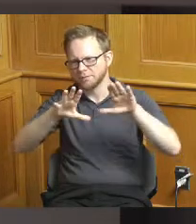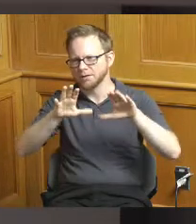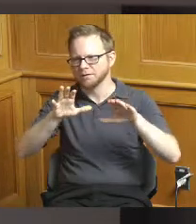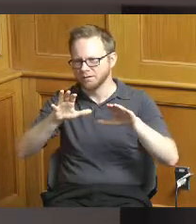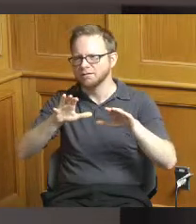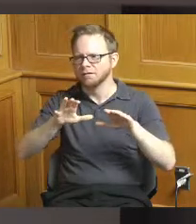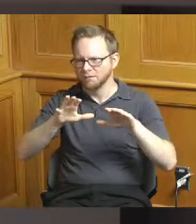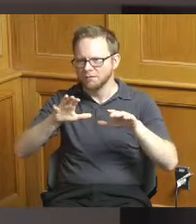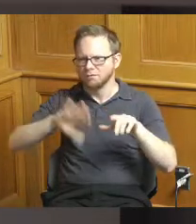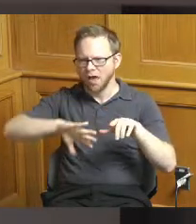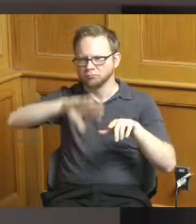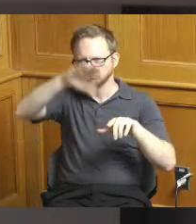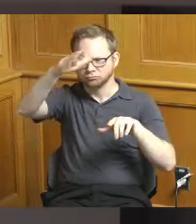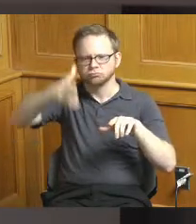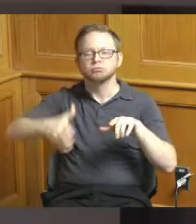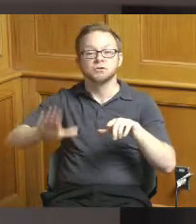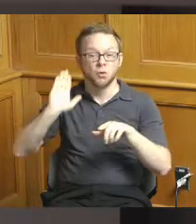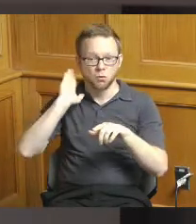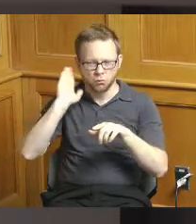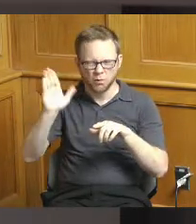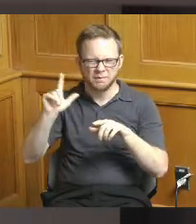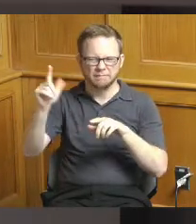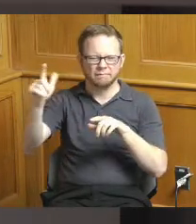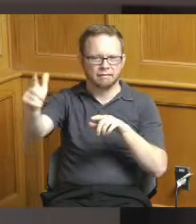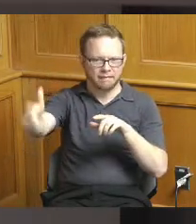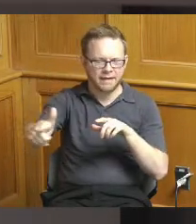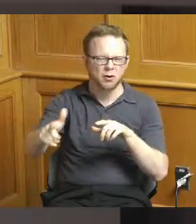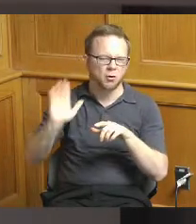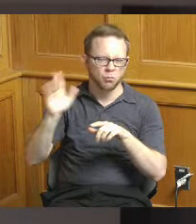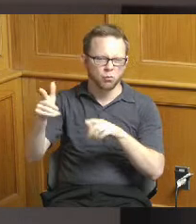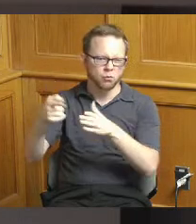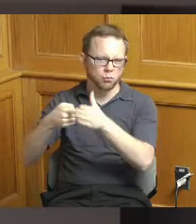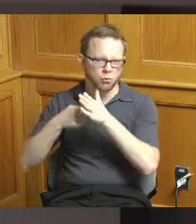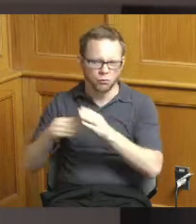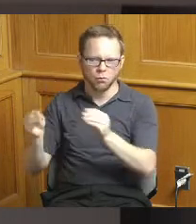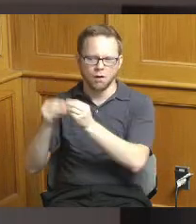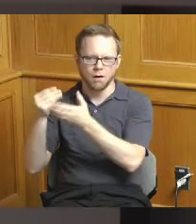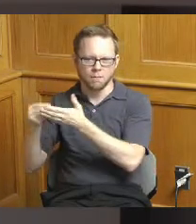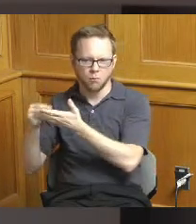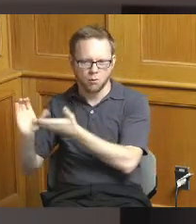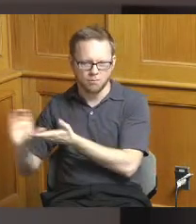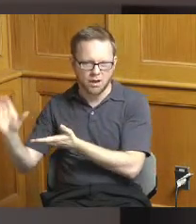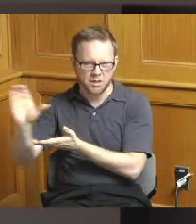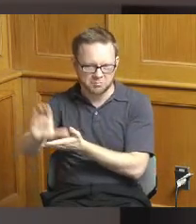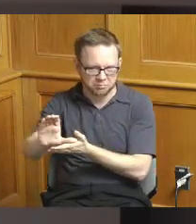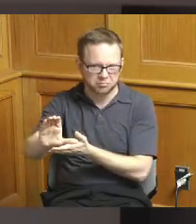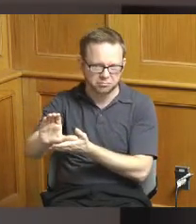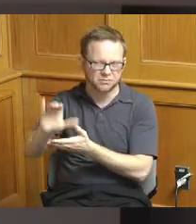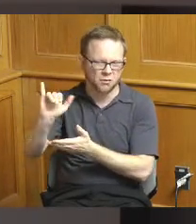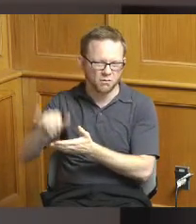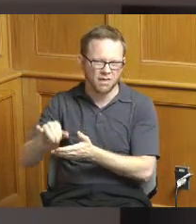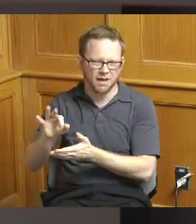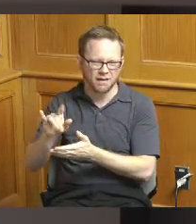there was more invested and and bringing some sort of additional flood wall to the site and